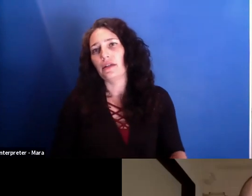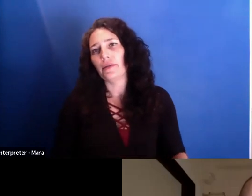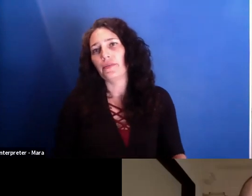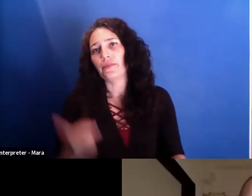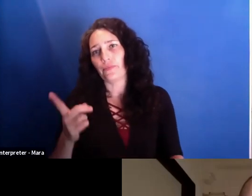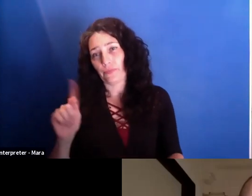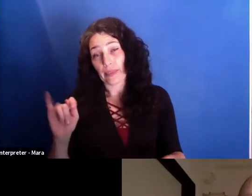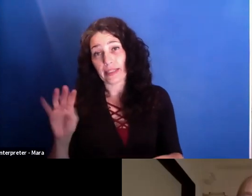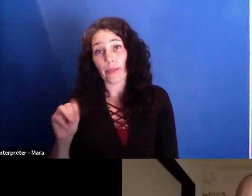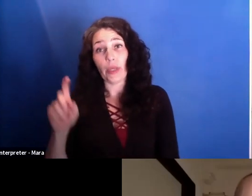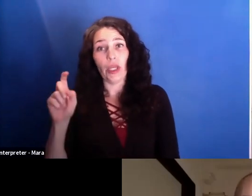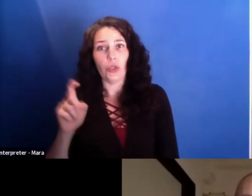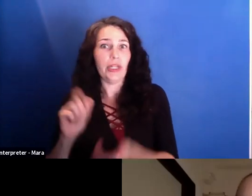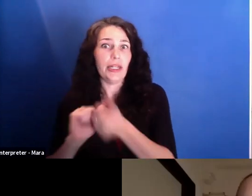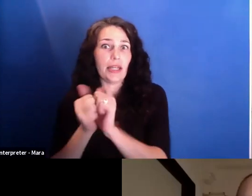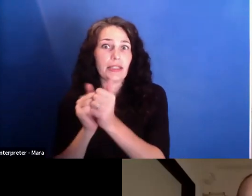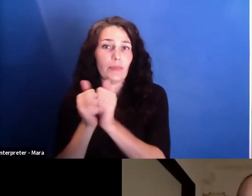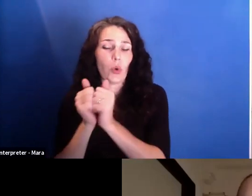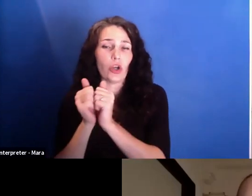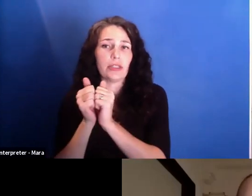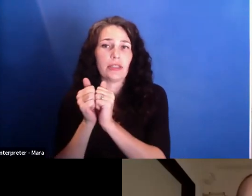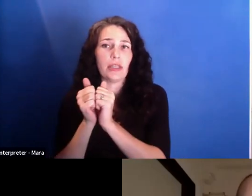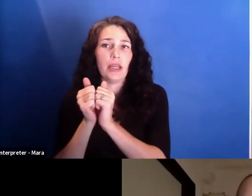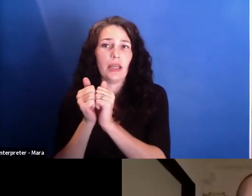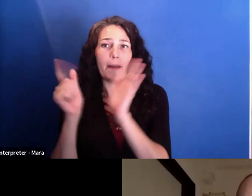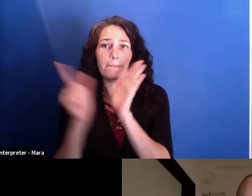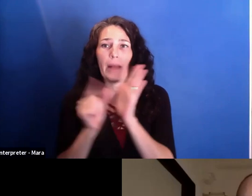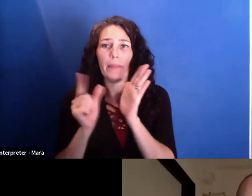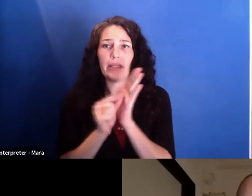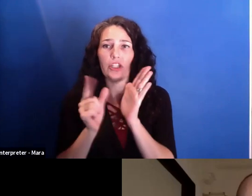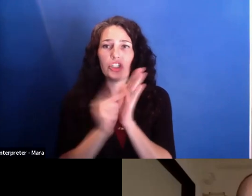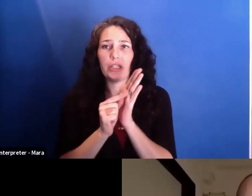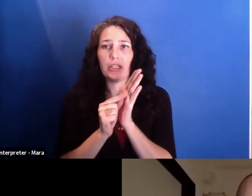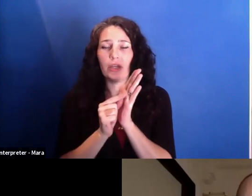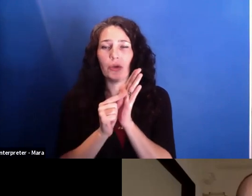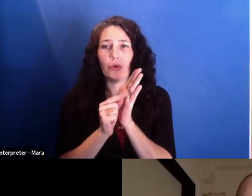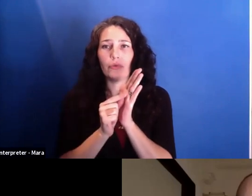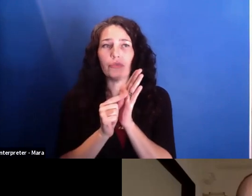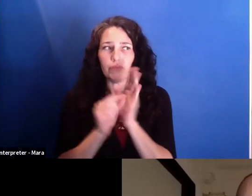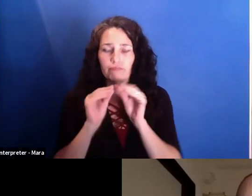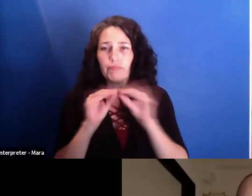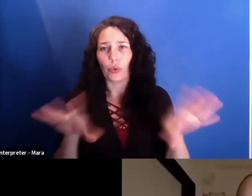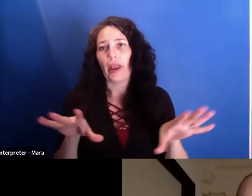to break this story. You talked a little bit before about that they'd had a reputation of breaking big sports stories.